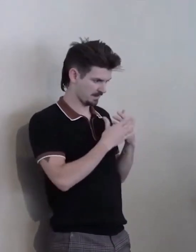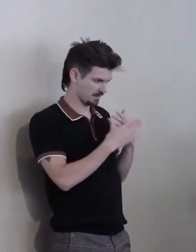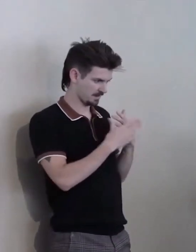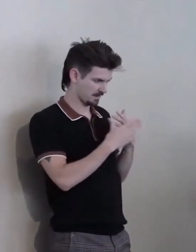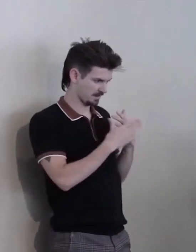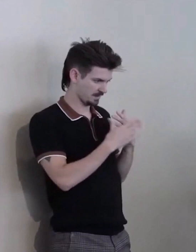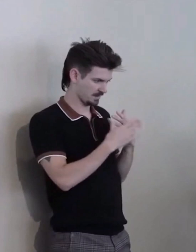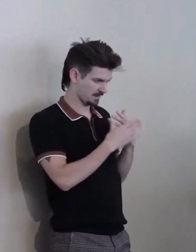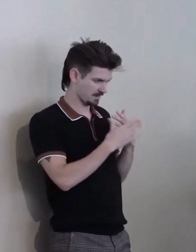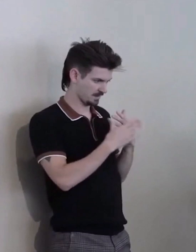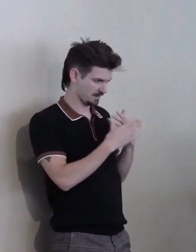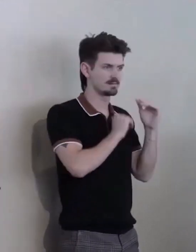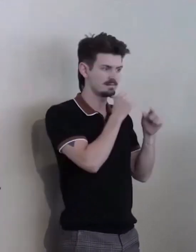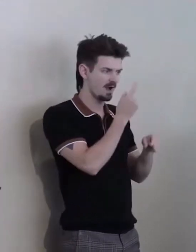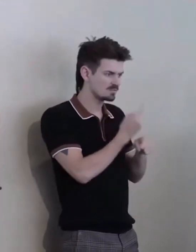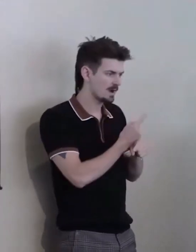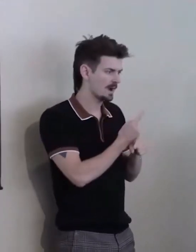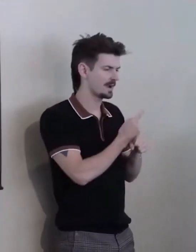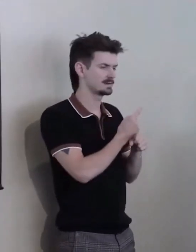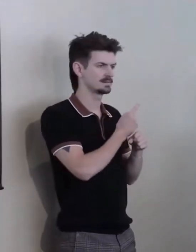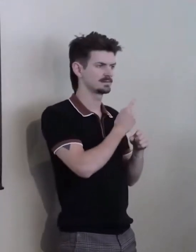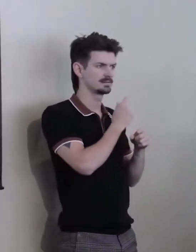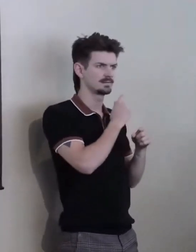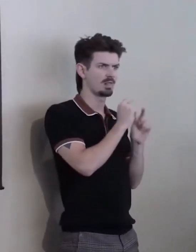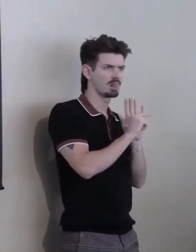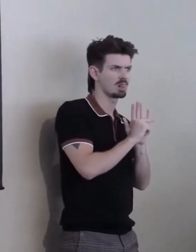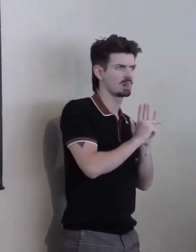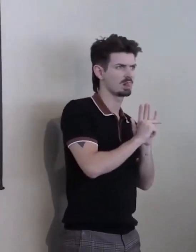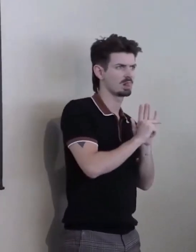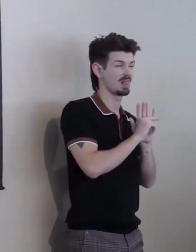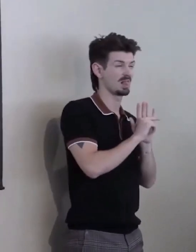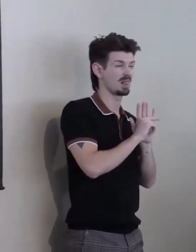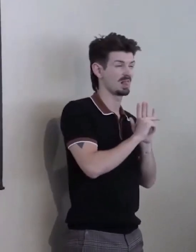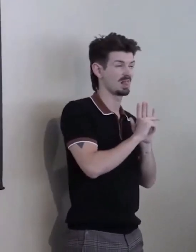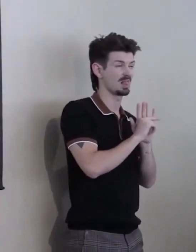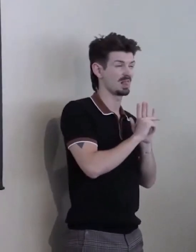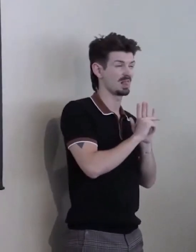And that's a long list. But, you know, and just thinking about